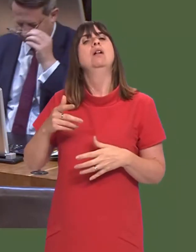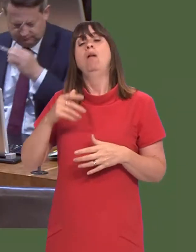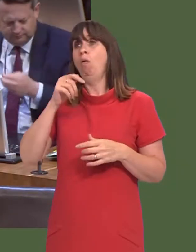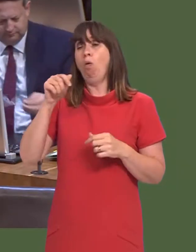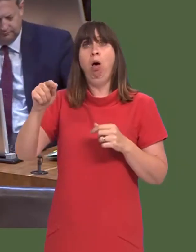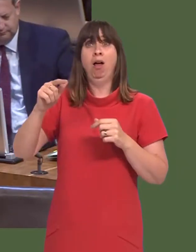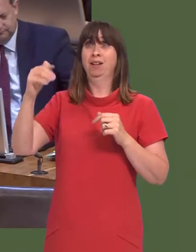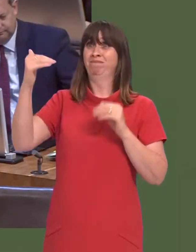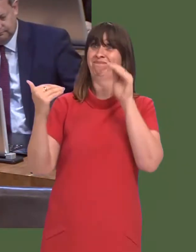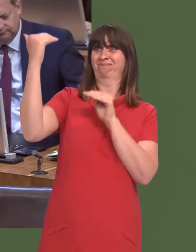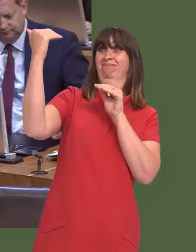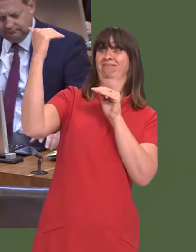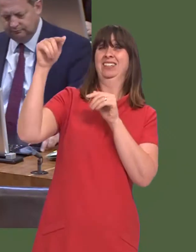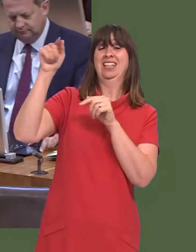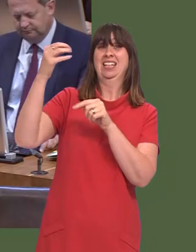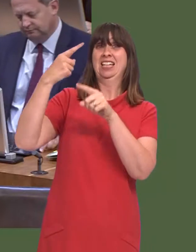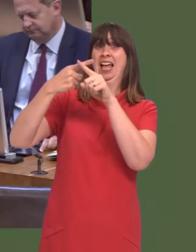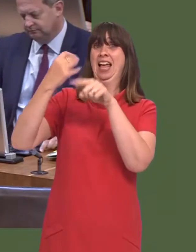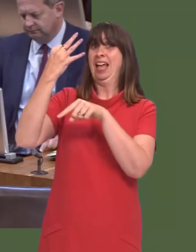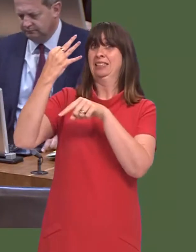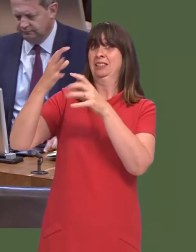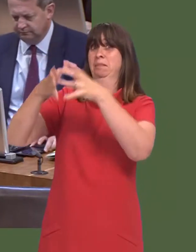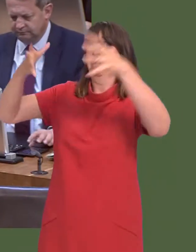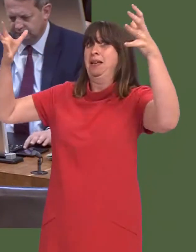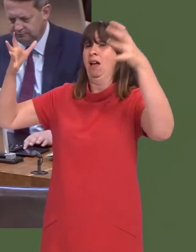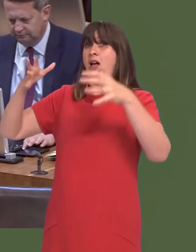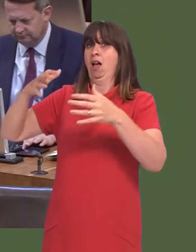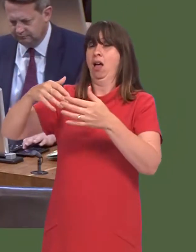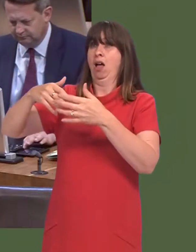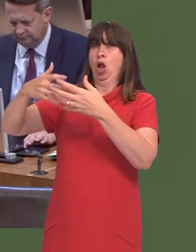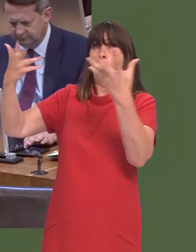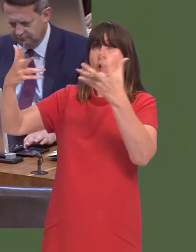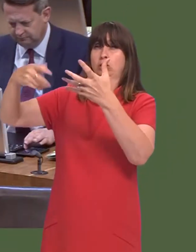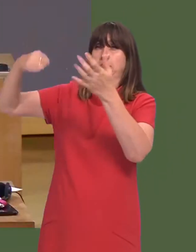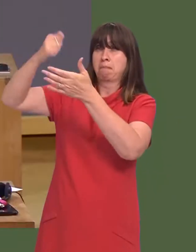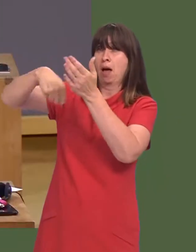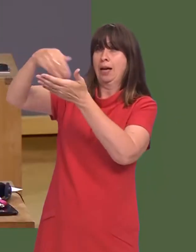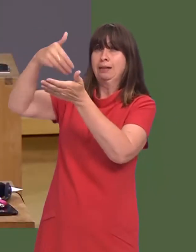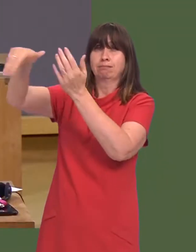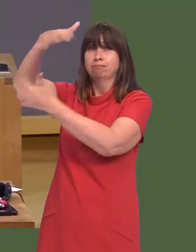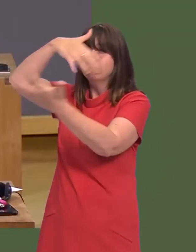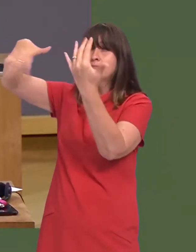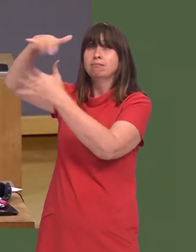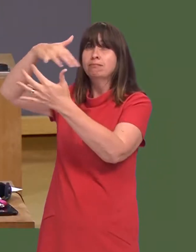This is not a negotiation of equals. The EU is eight times bigger than the UK. Its market is far, far larger.